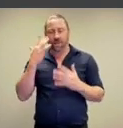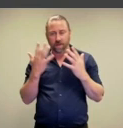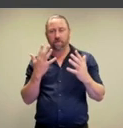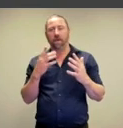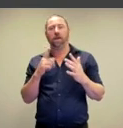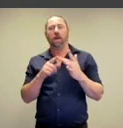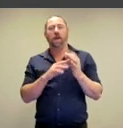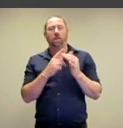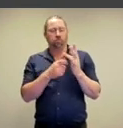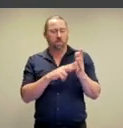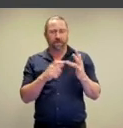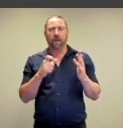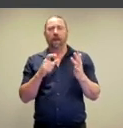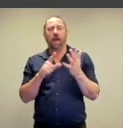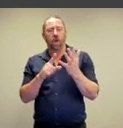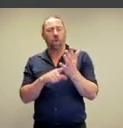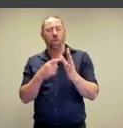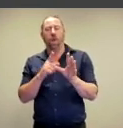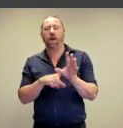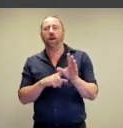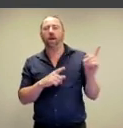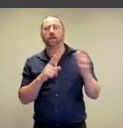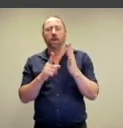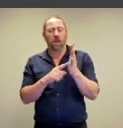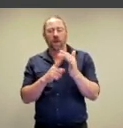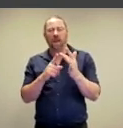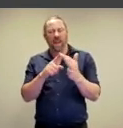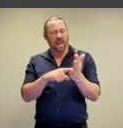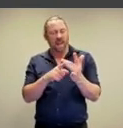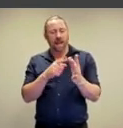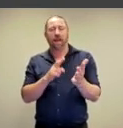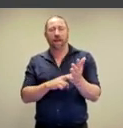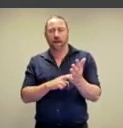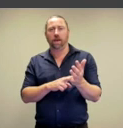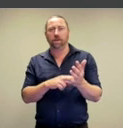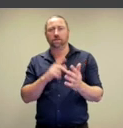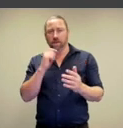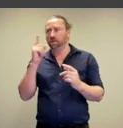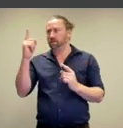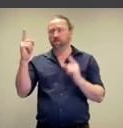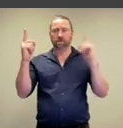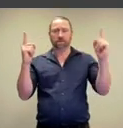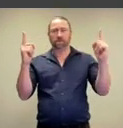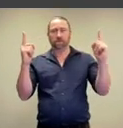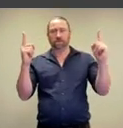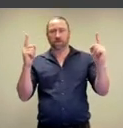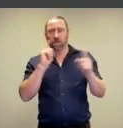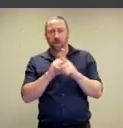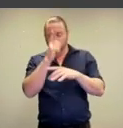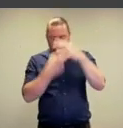Okay, so thinking about the Abramovic and the Ulay,